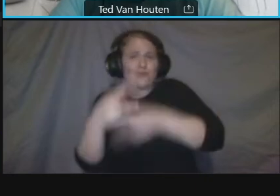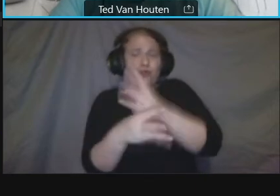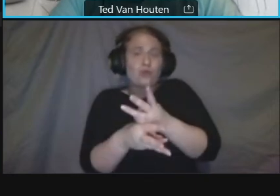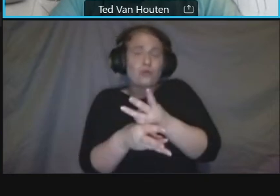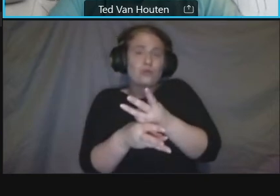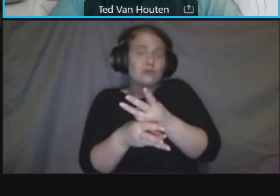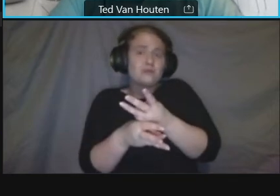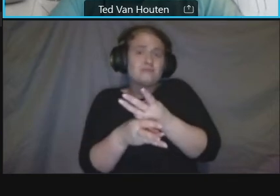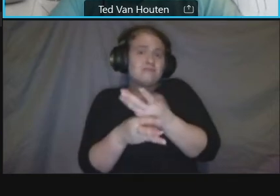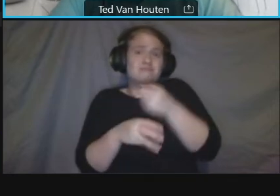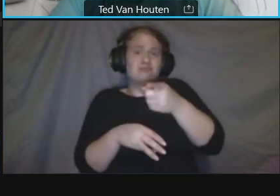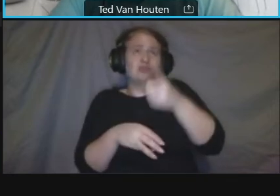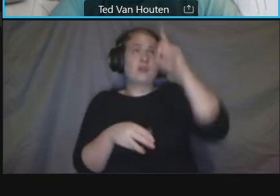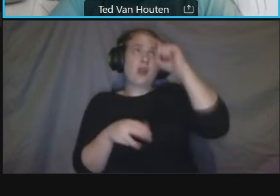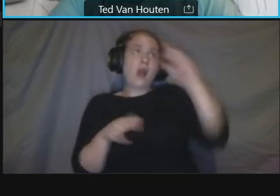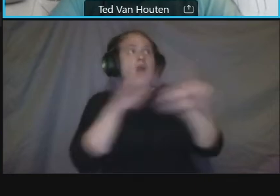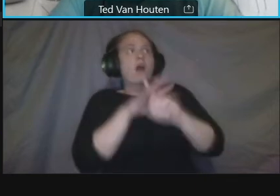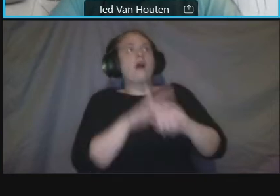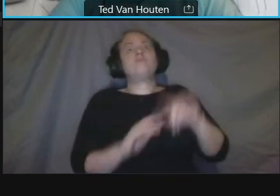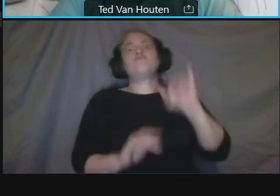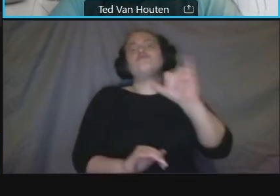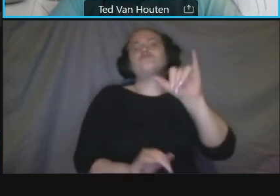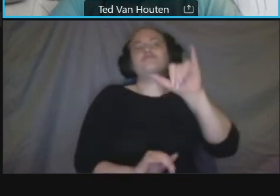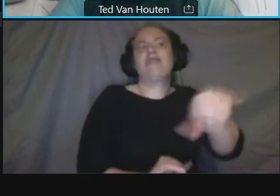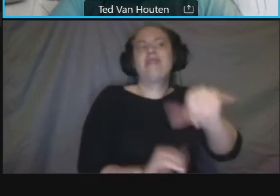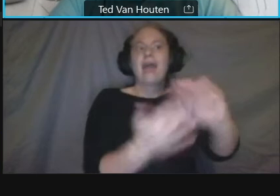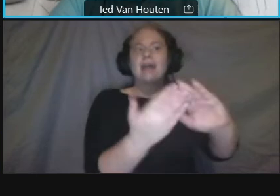where you know we want to hear these comments from the public and we want to hear the ideas in